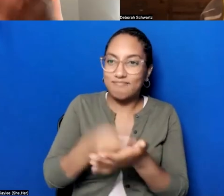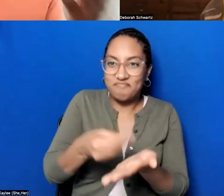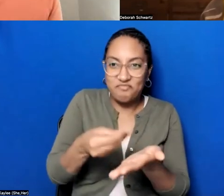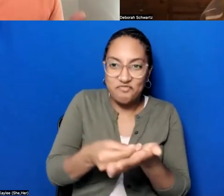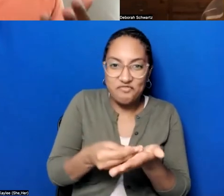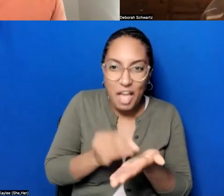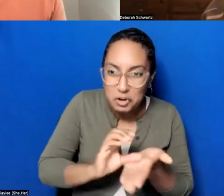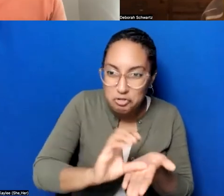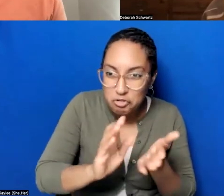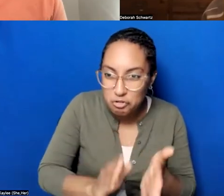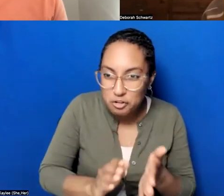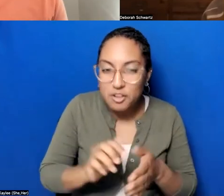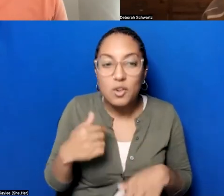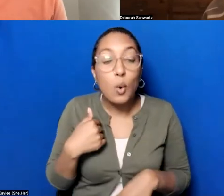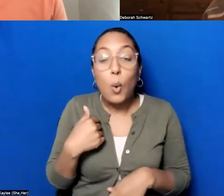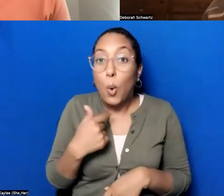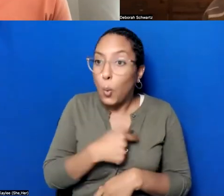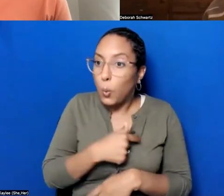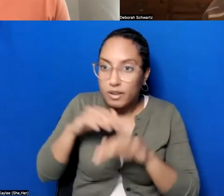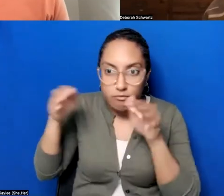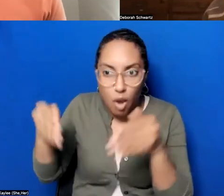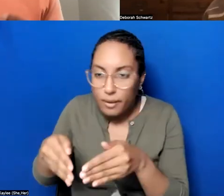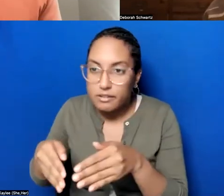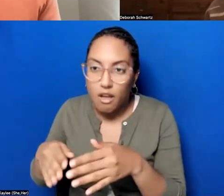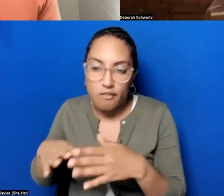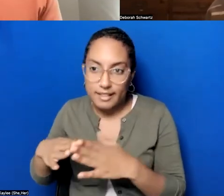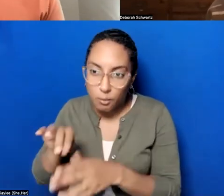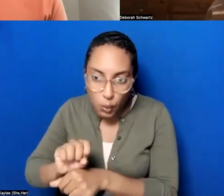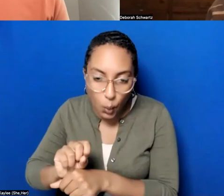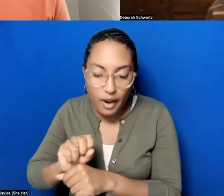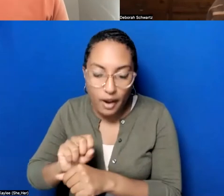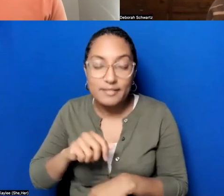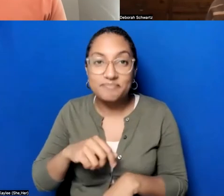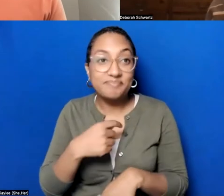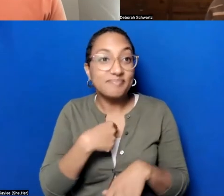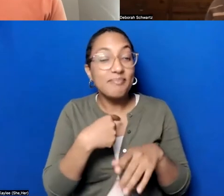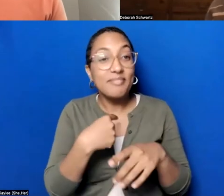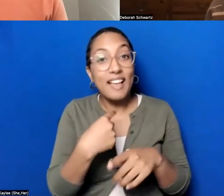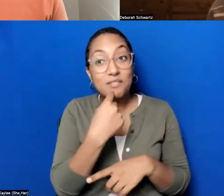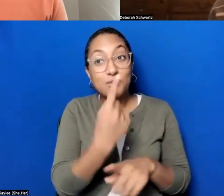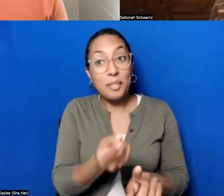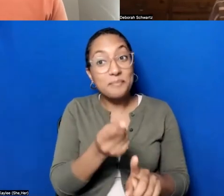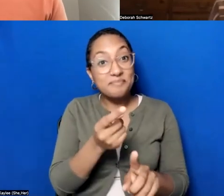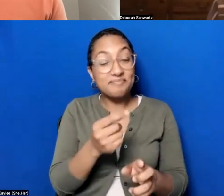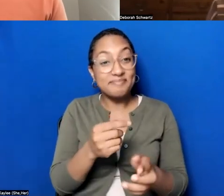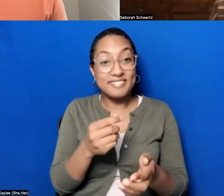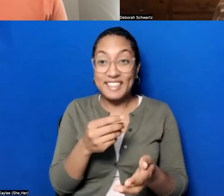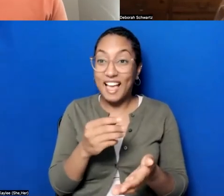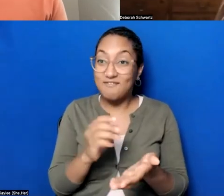place-based work, and I, I said to the funder I was like "Yeah this is, you know, this is the- the